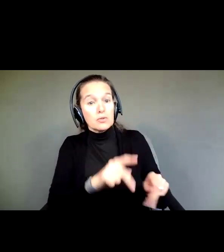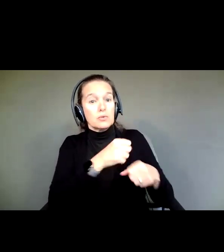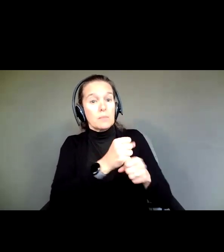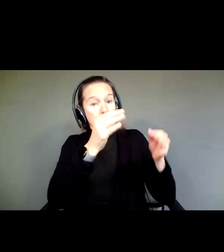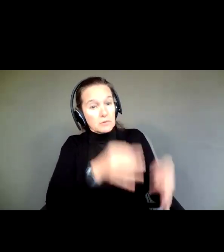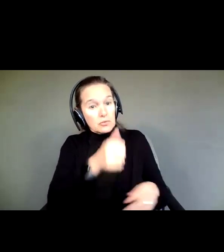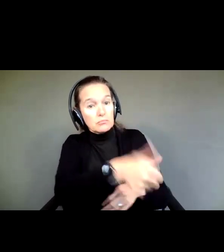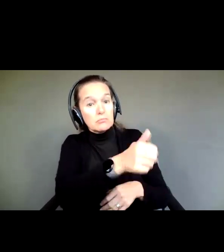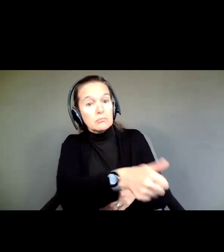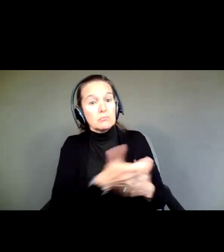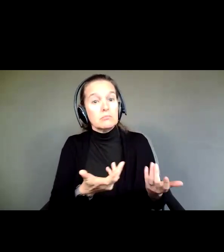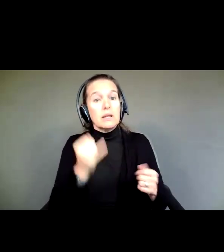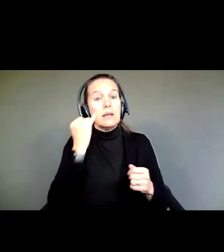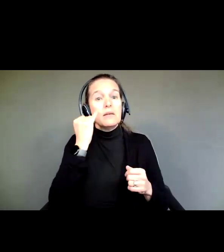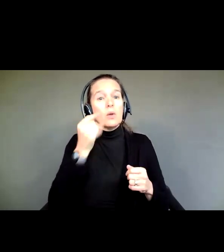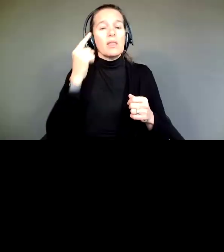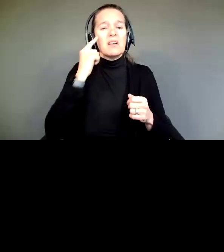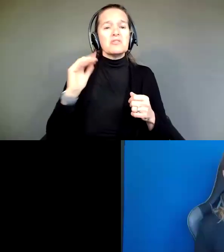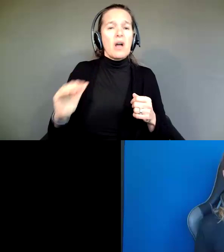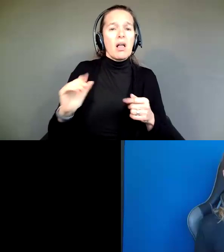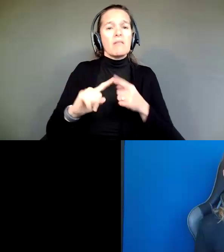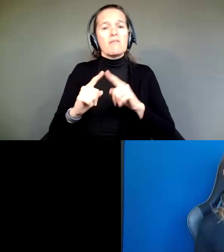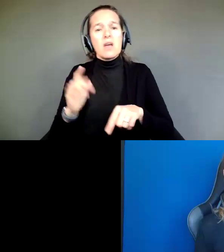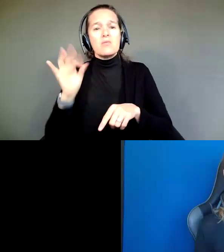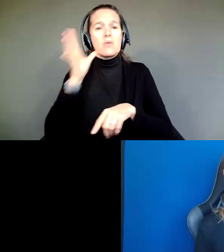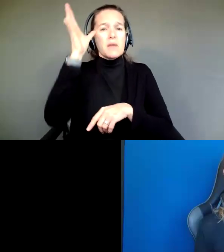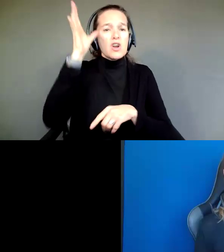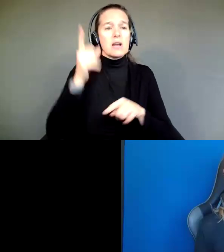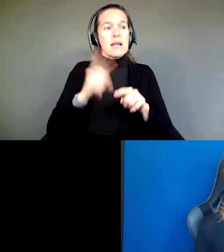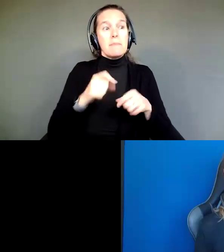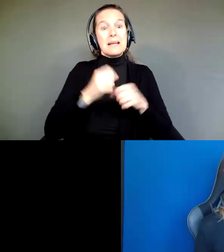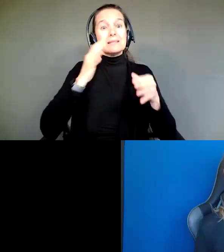If you think a child or a friend of yours or a parent isn't able to make decisions,